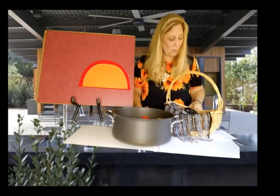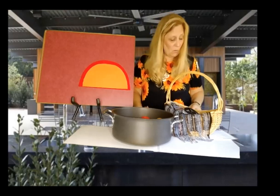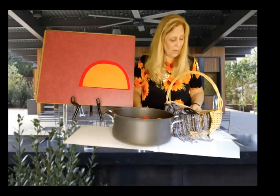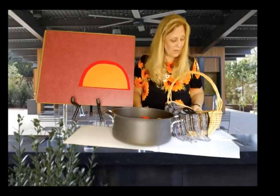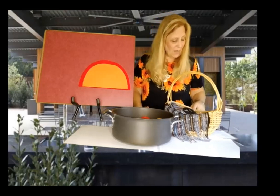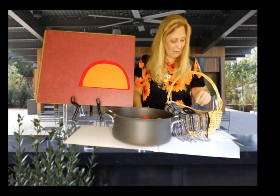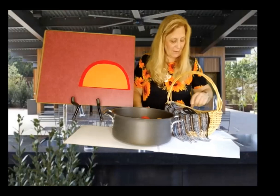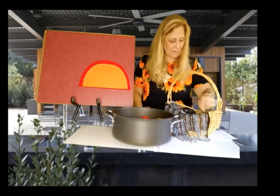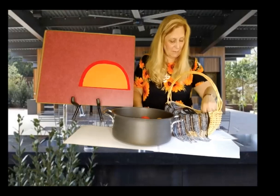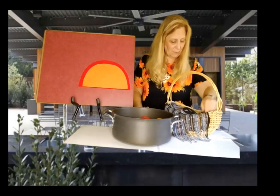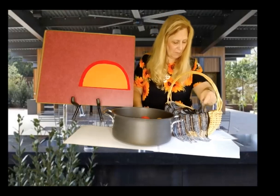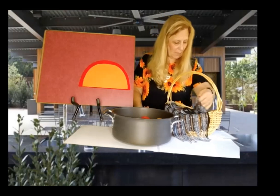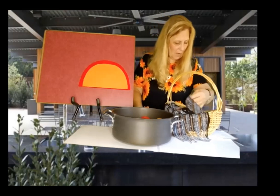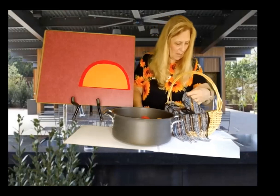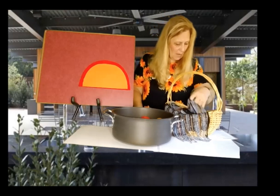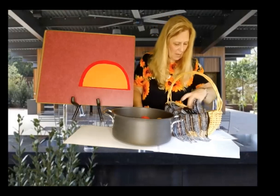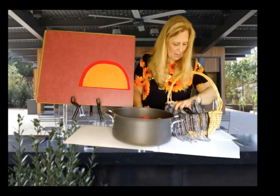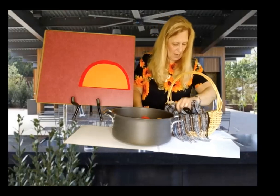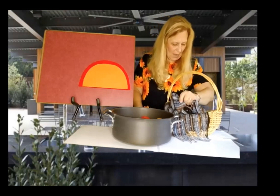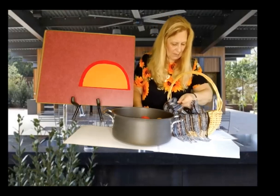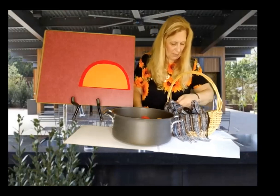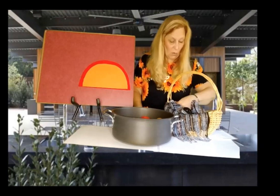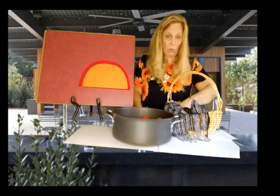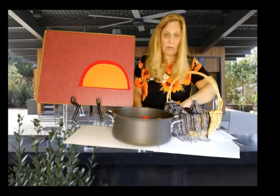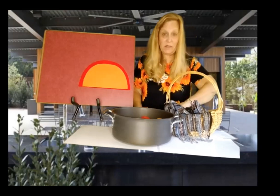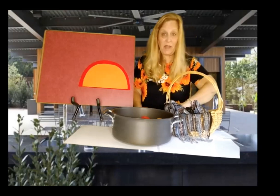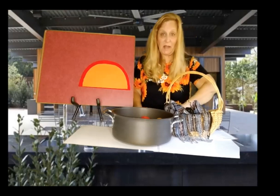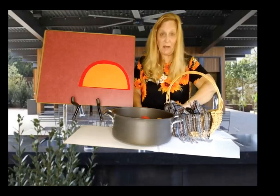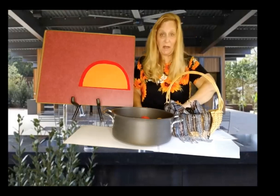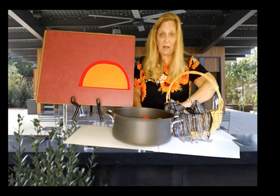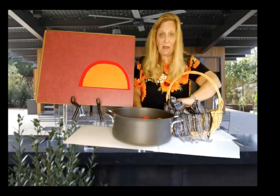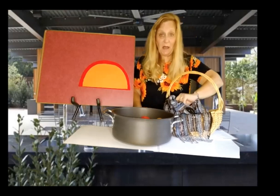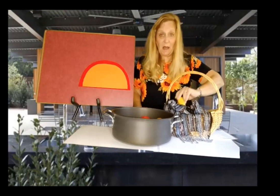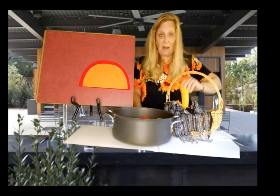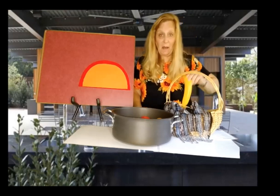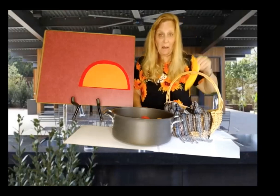What's next, Next, we'll take A